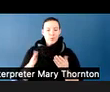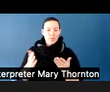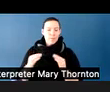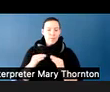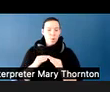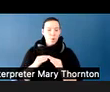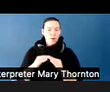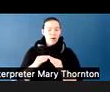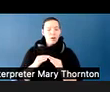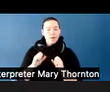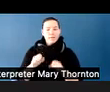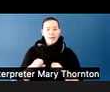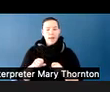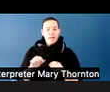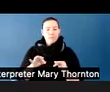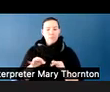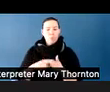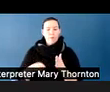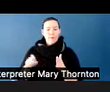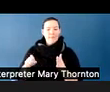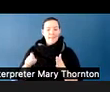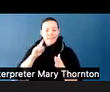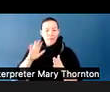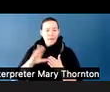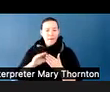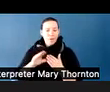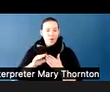And so if there are things like, you know you're receiving